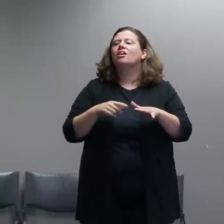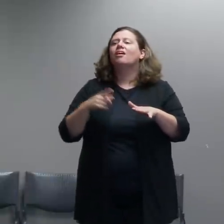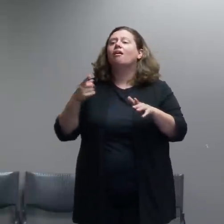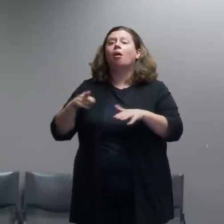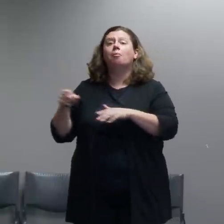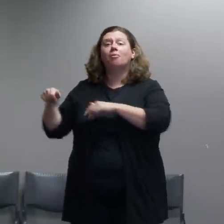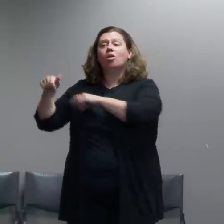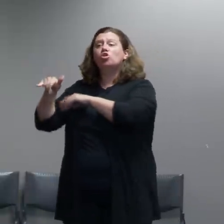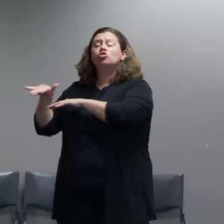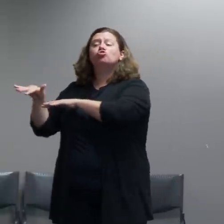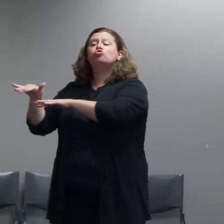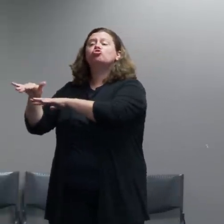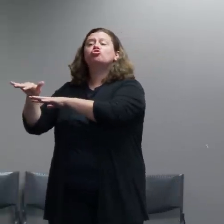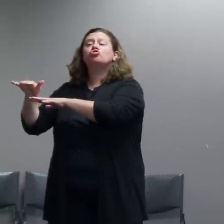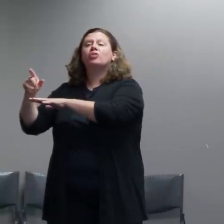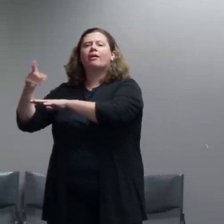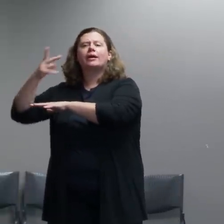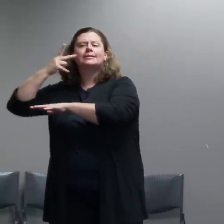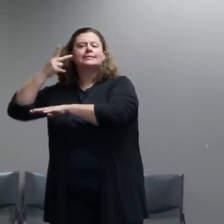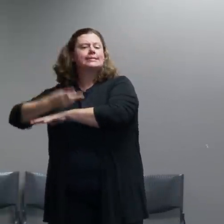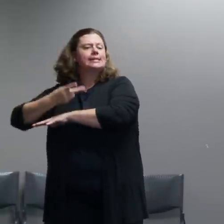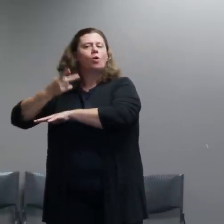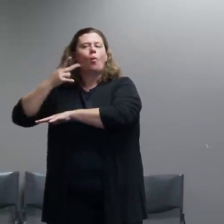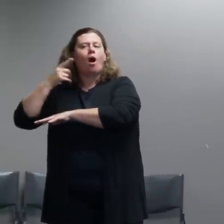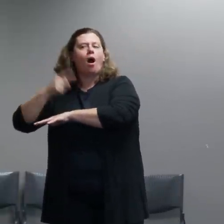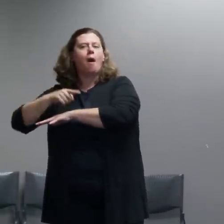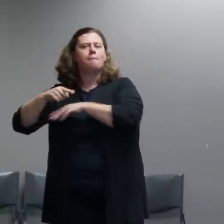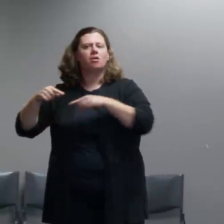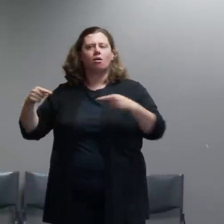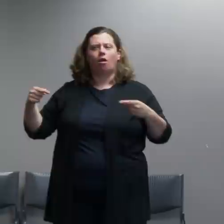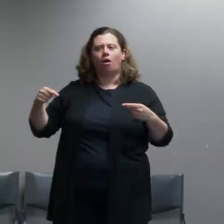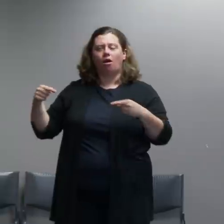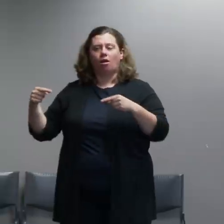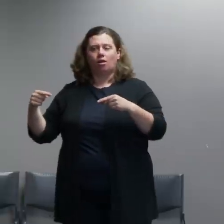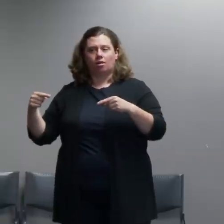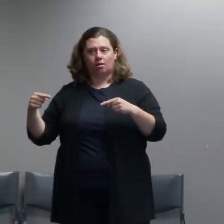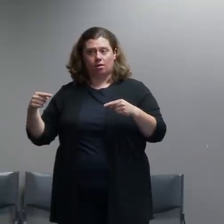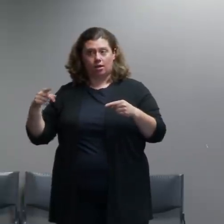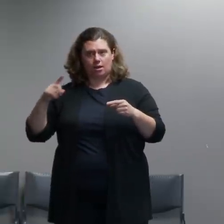to see what would happen and what we noticed happening was this